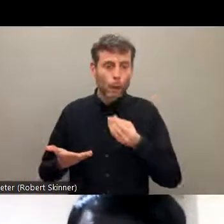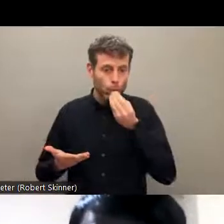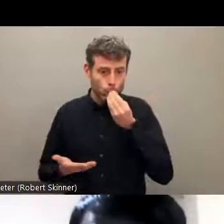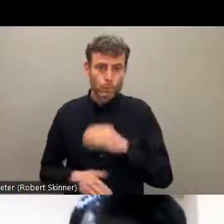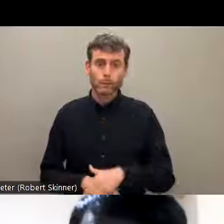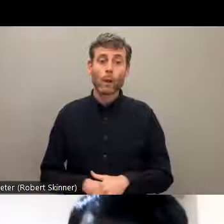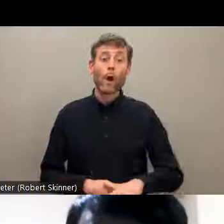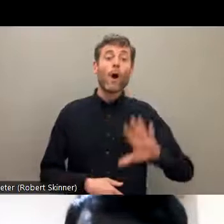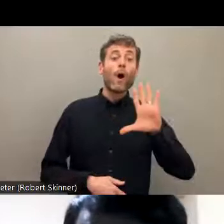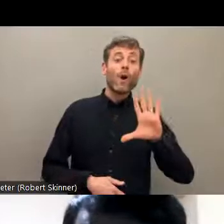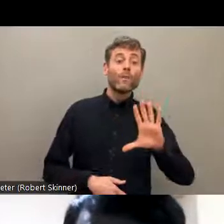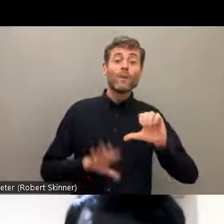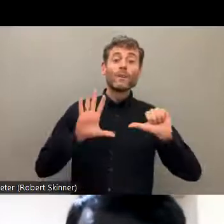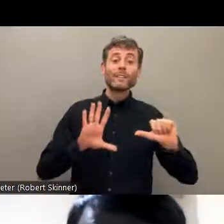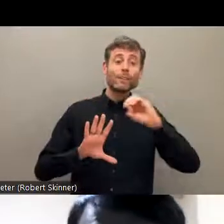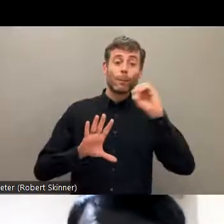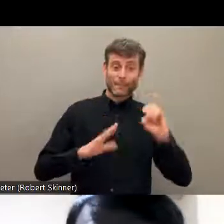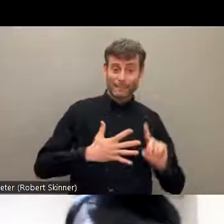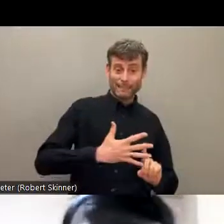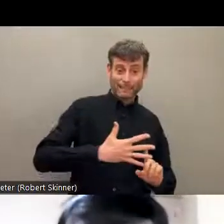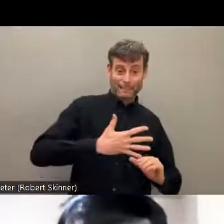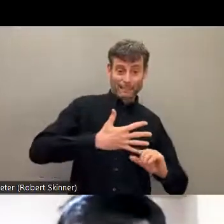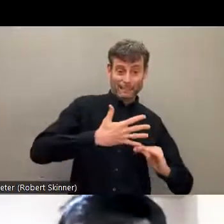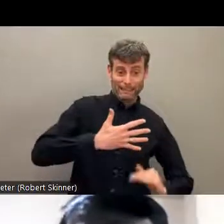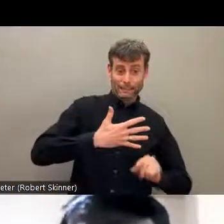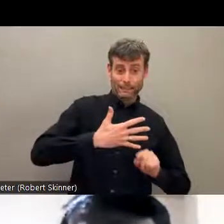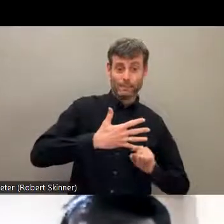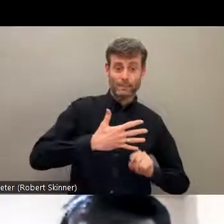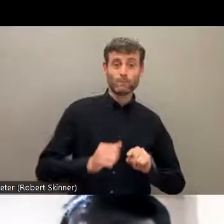the COVID in Nepal. So these are some